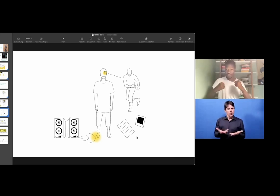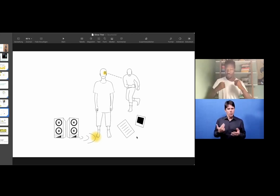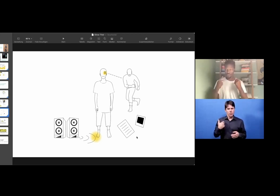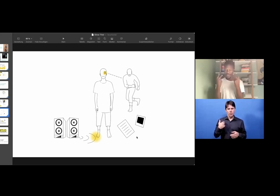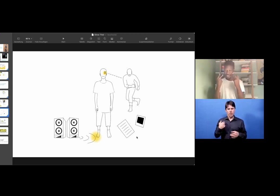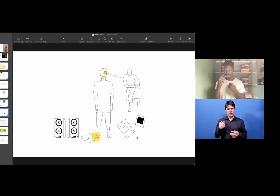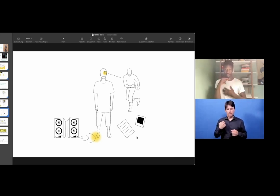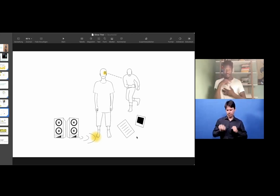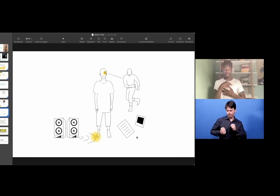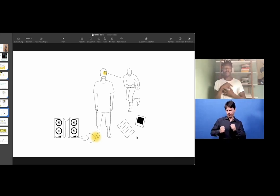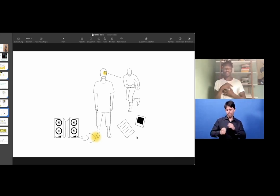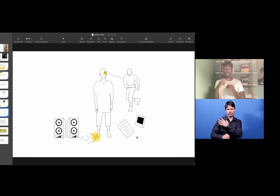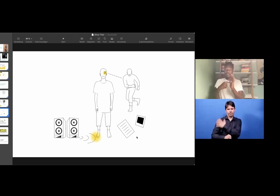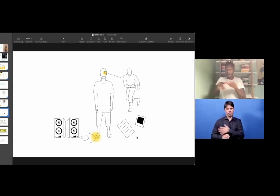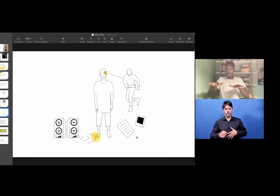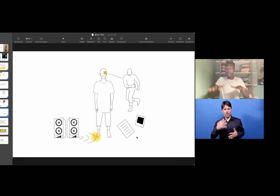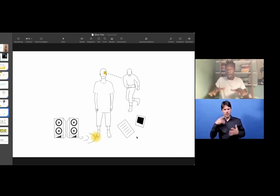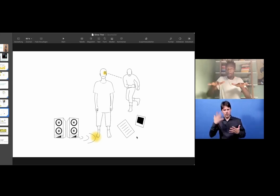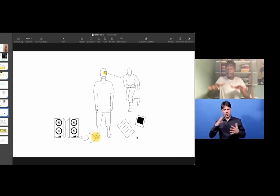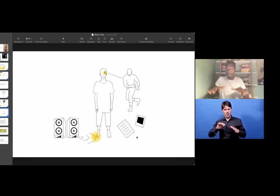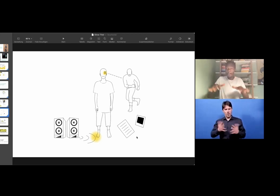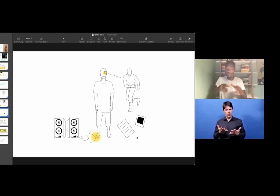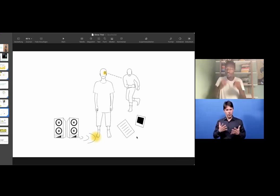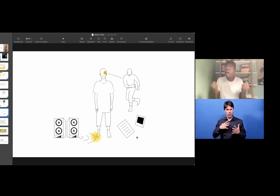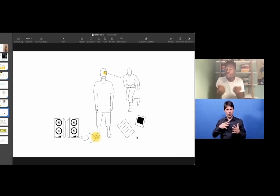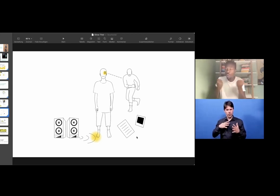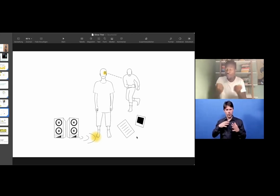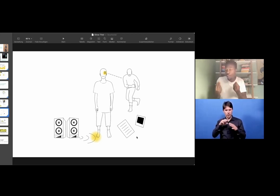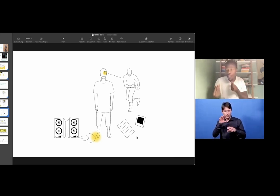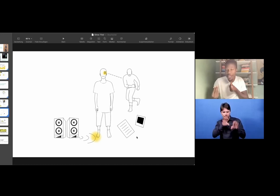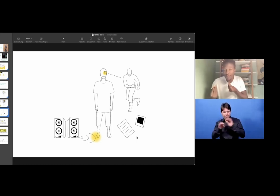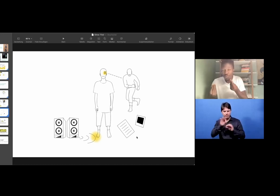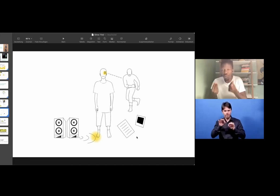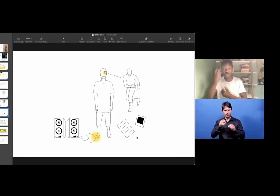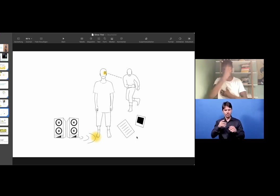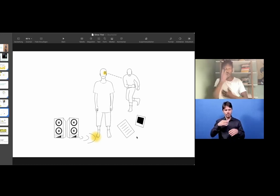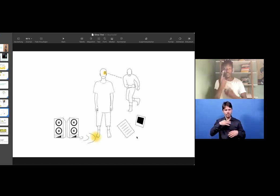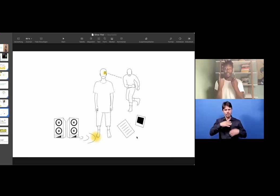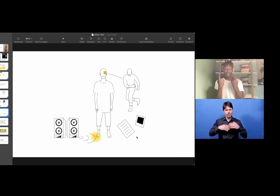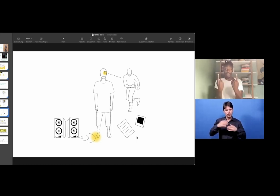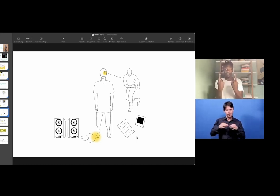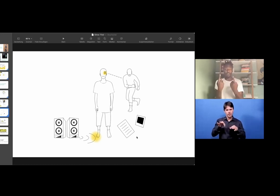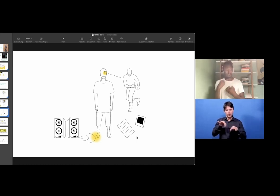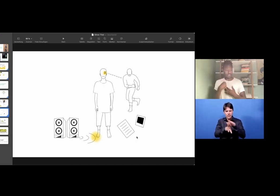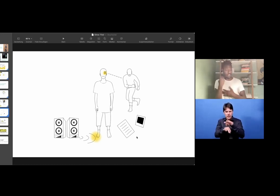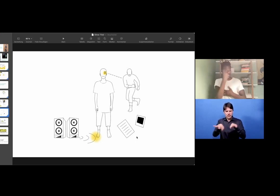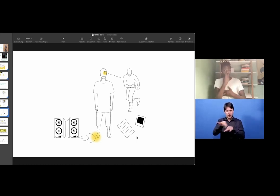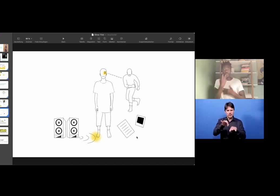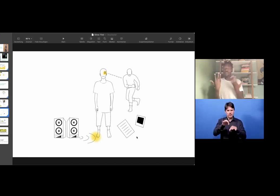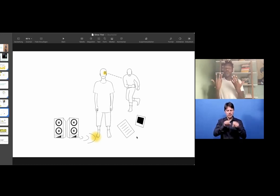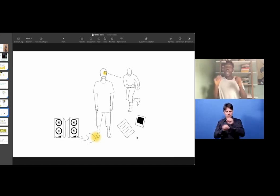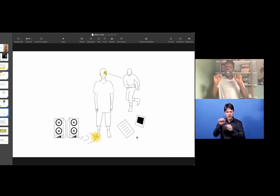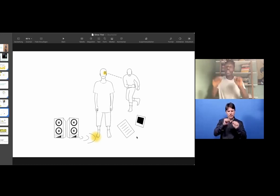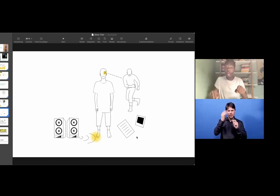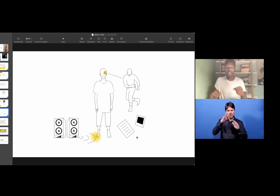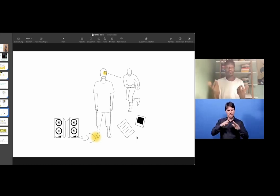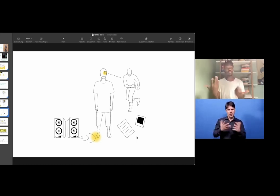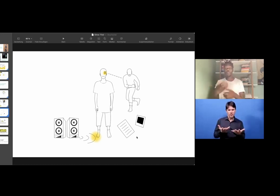And then I start the music and start like really loud and start feeling the rhythm.